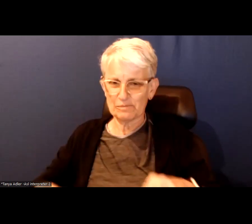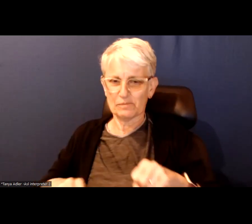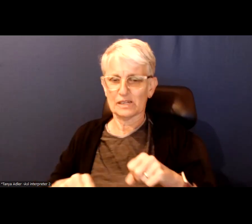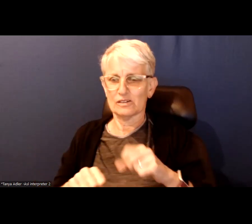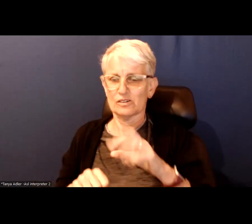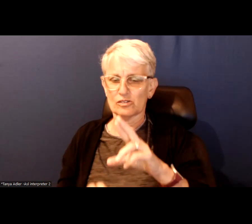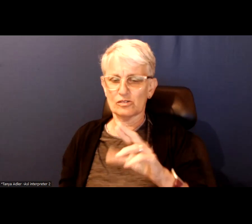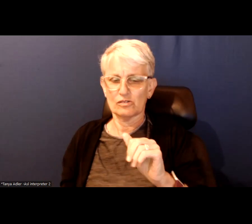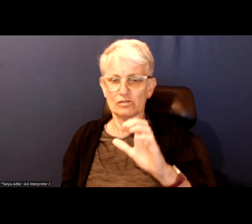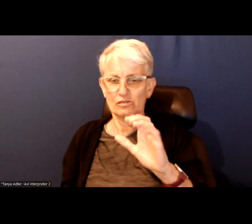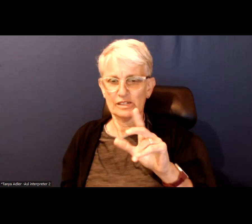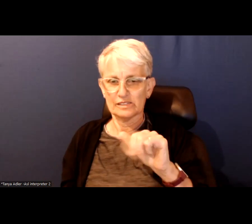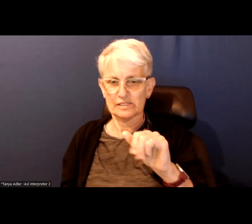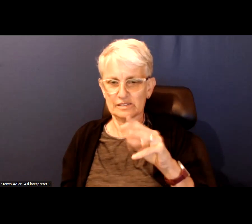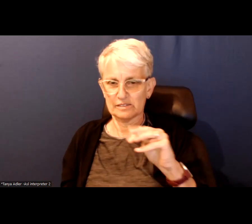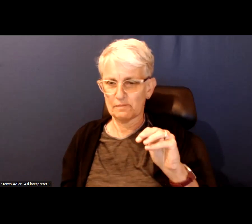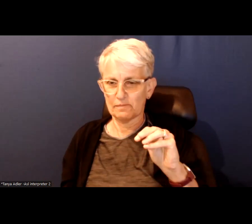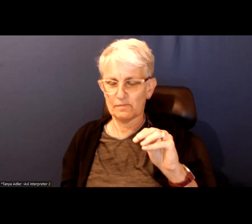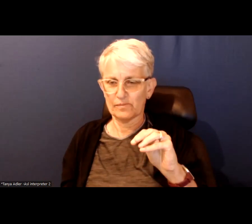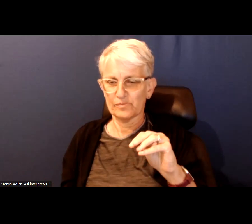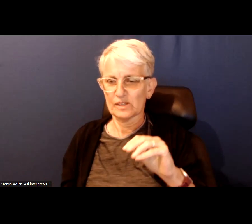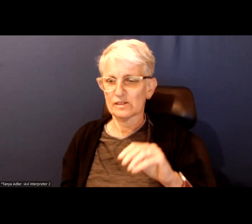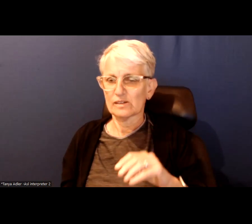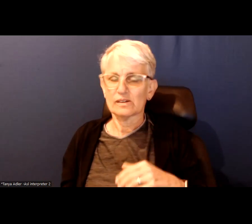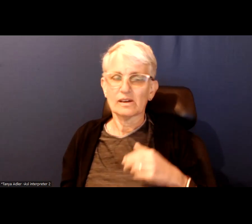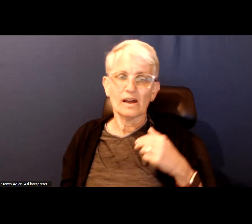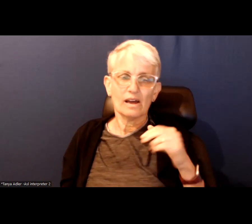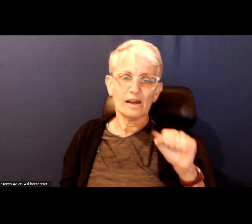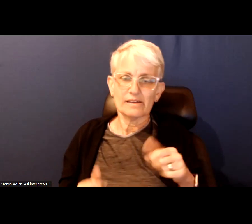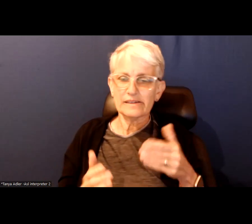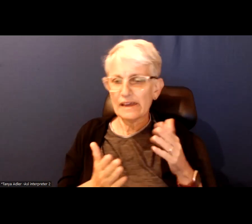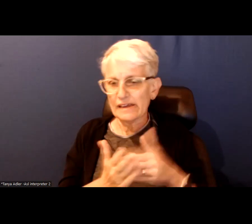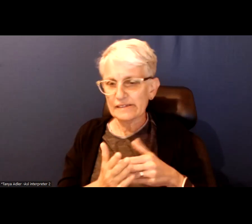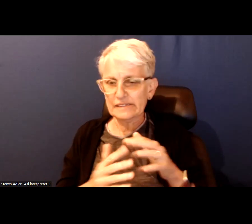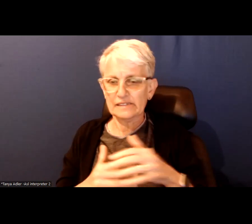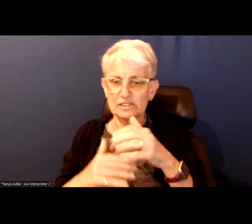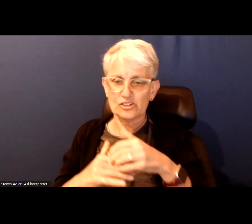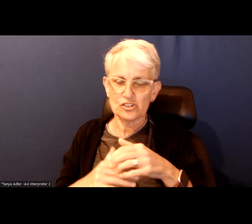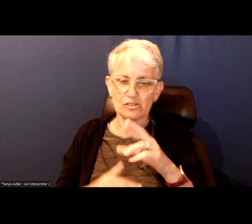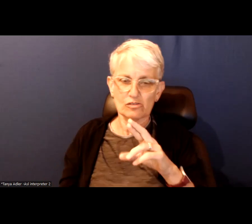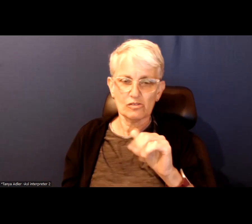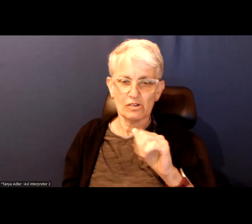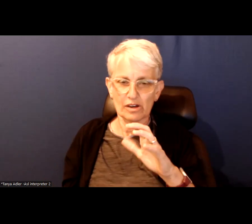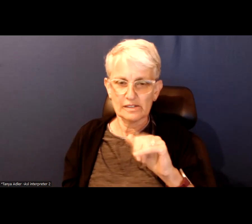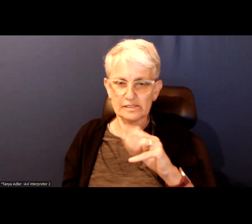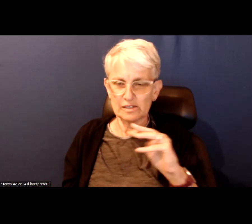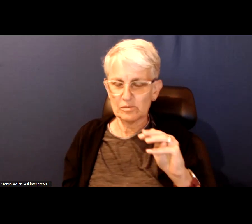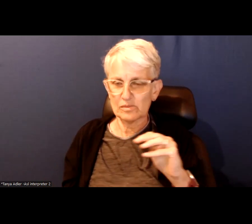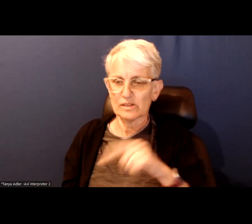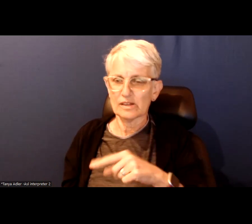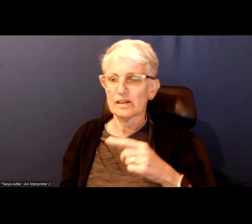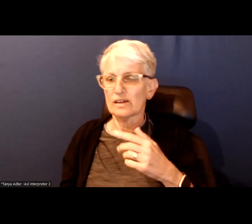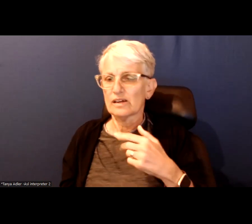So, even though anti-indigenous racism arises of a specific historic and political context